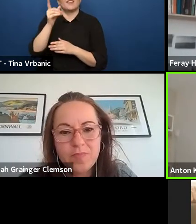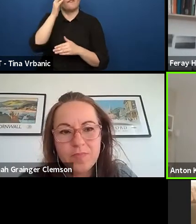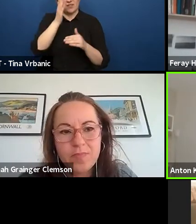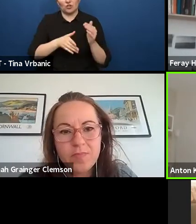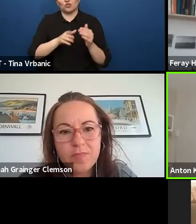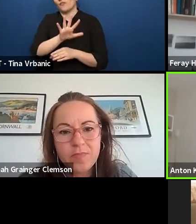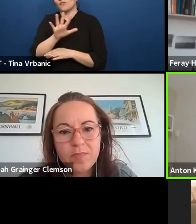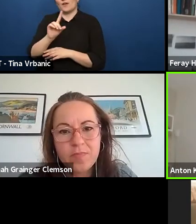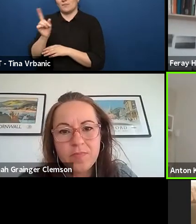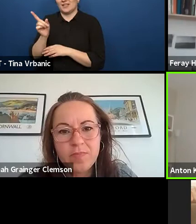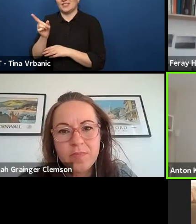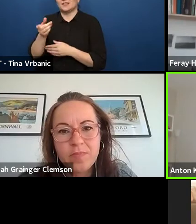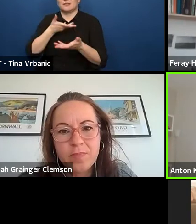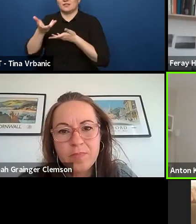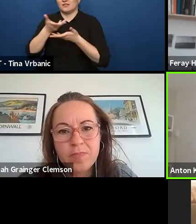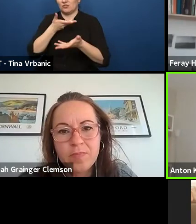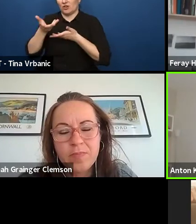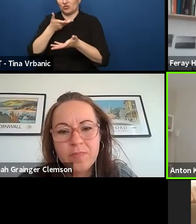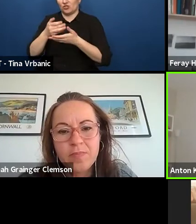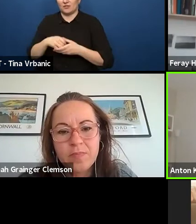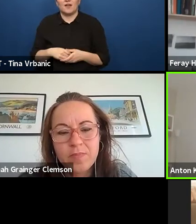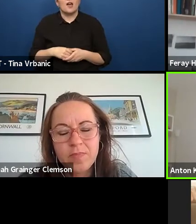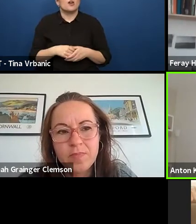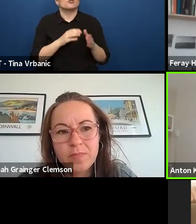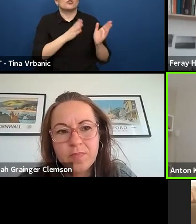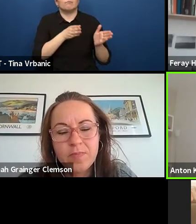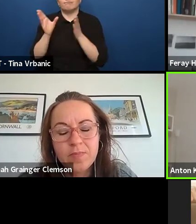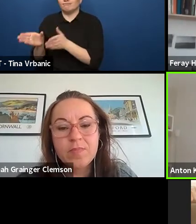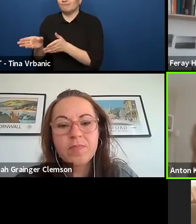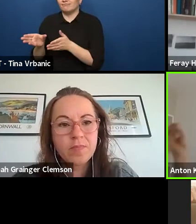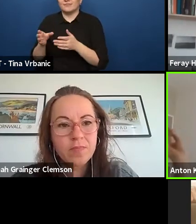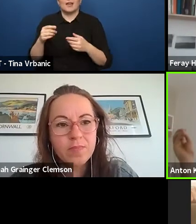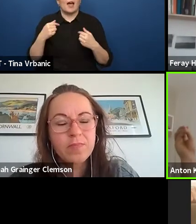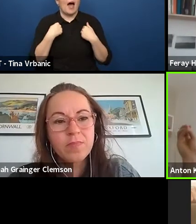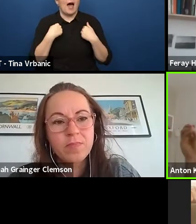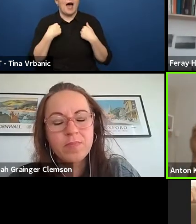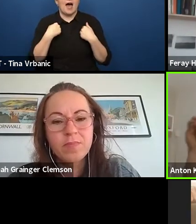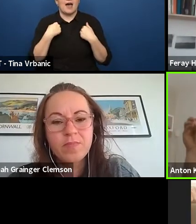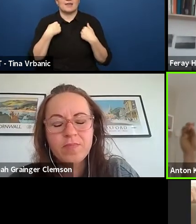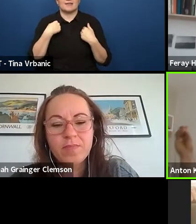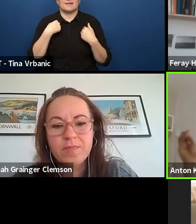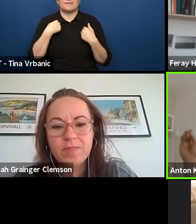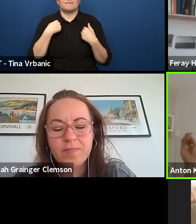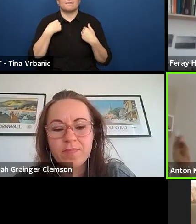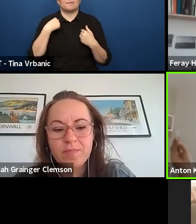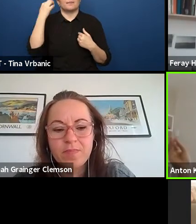So, my experiences are designed to be a start of another discussion